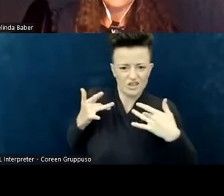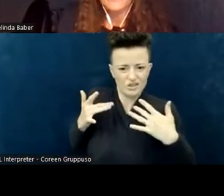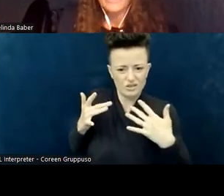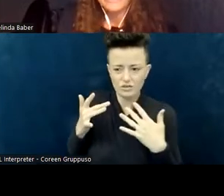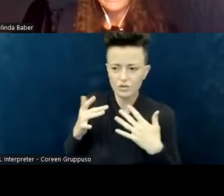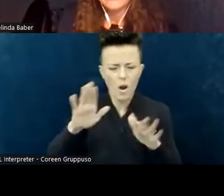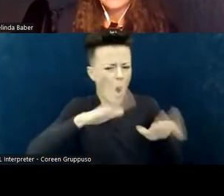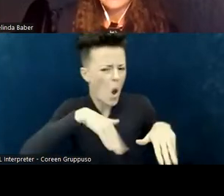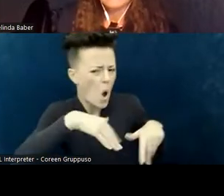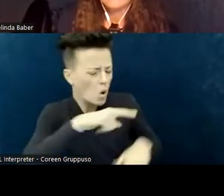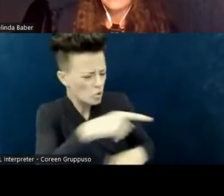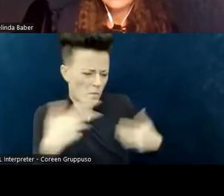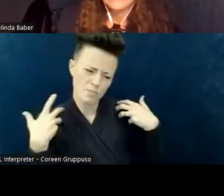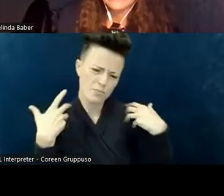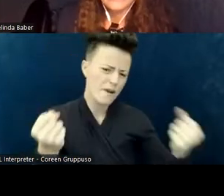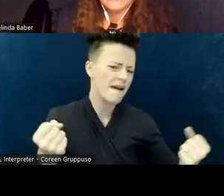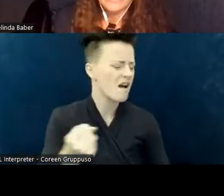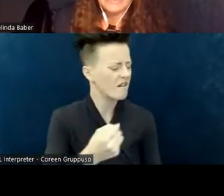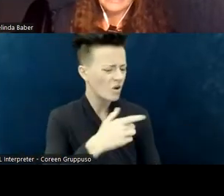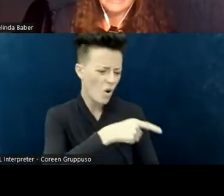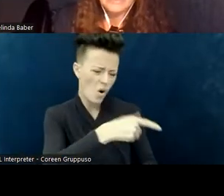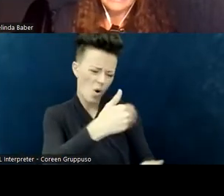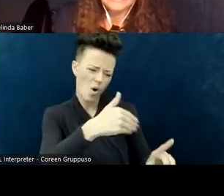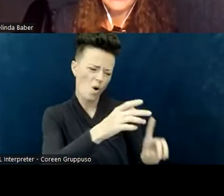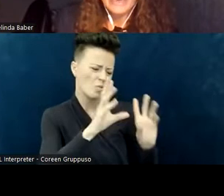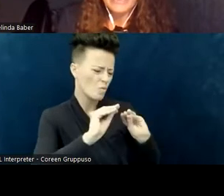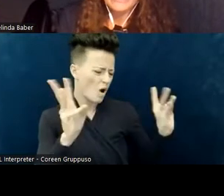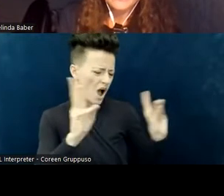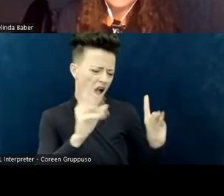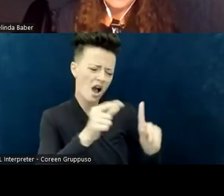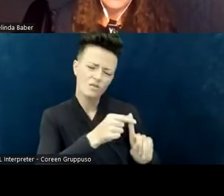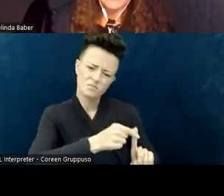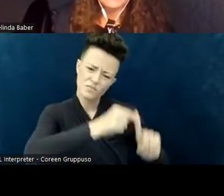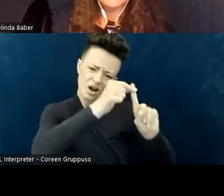or infantilize you and tell you how adorable you are?